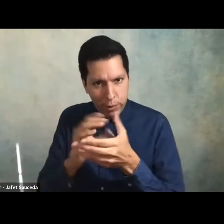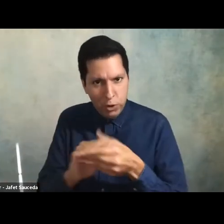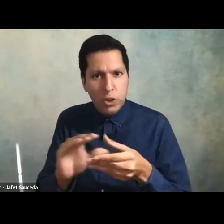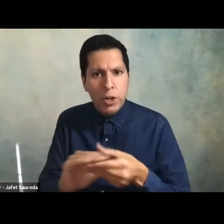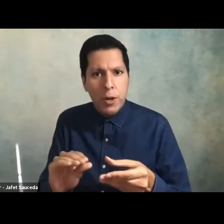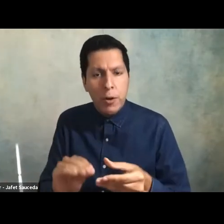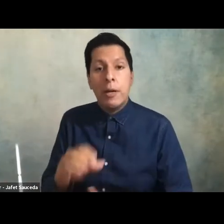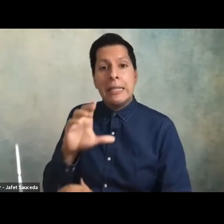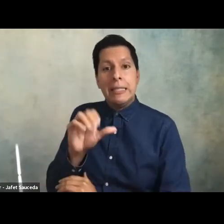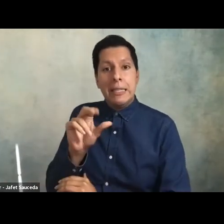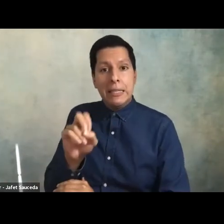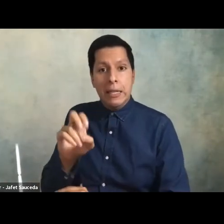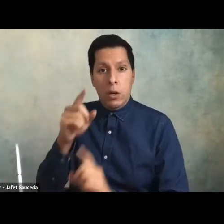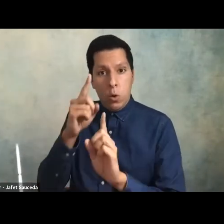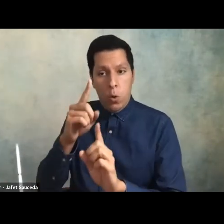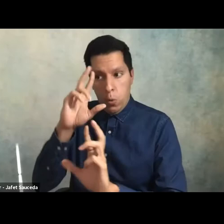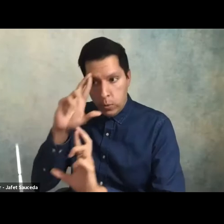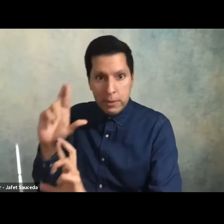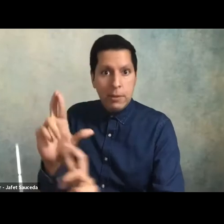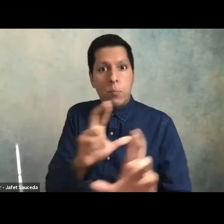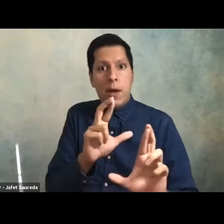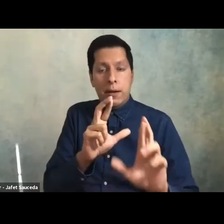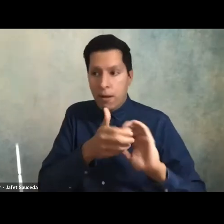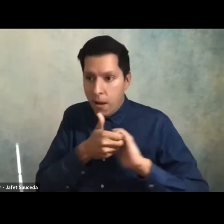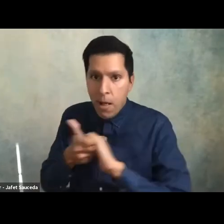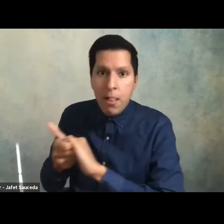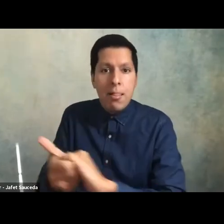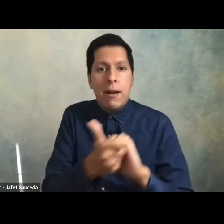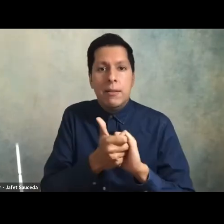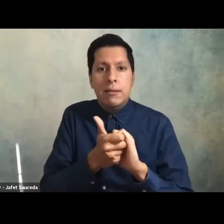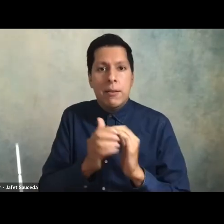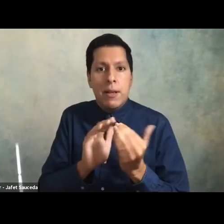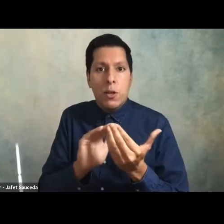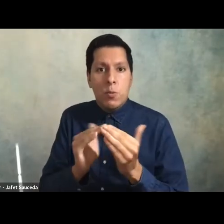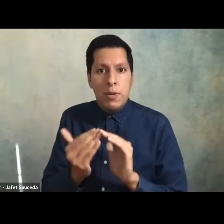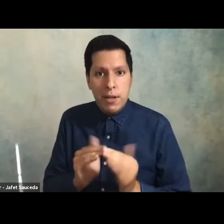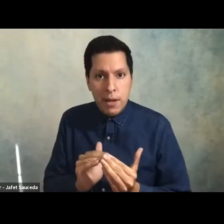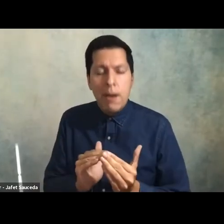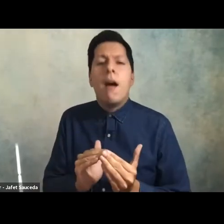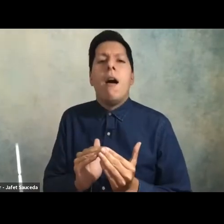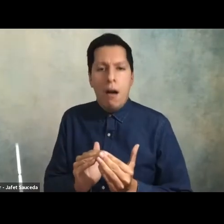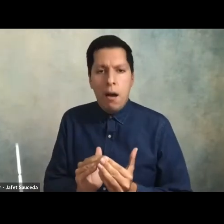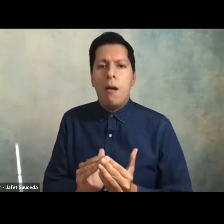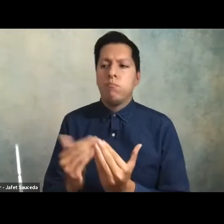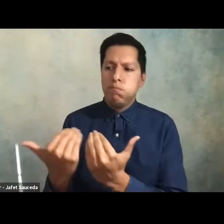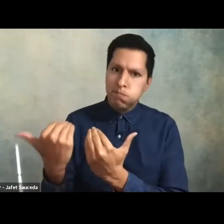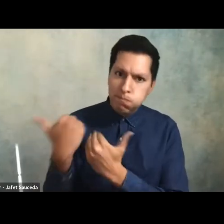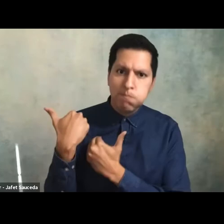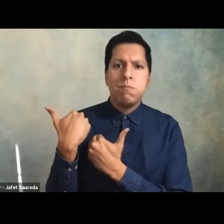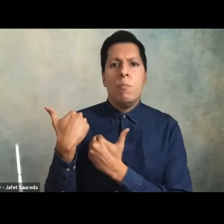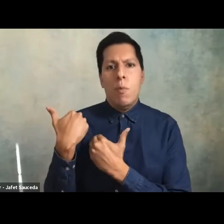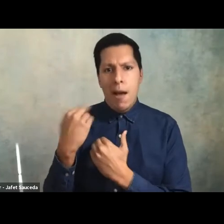all people and our alliances with the community we have a responsibility to acknowledge and make